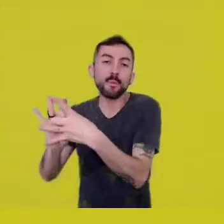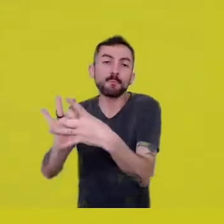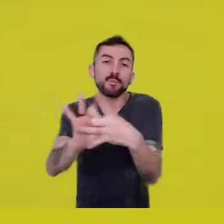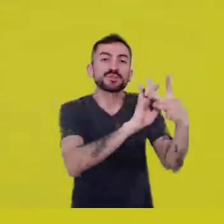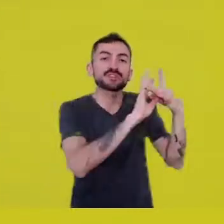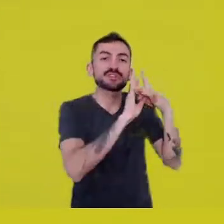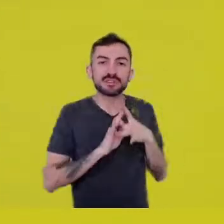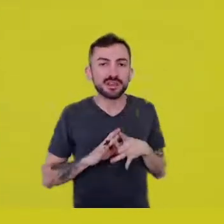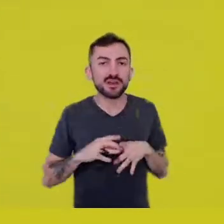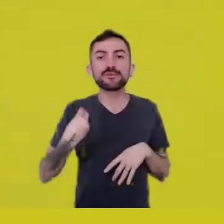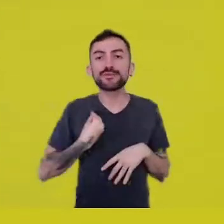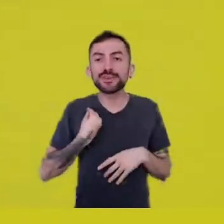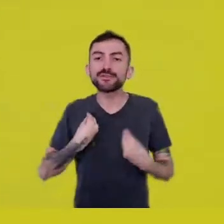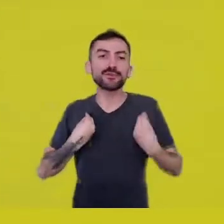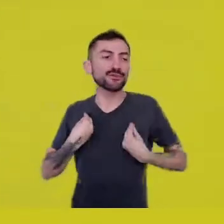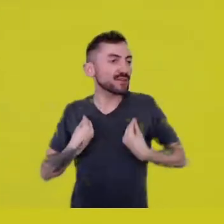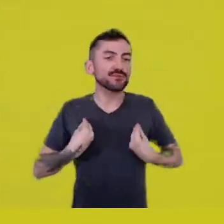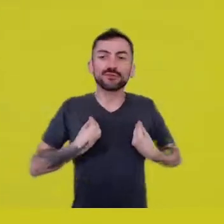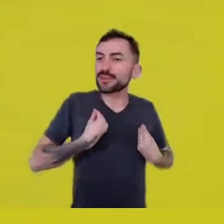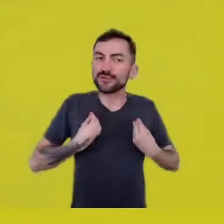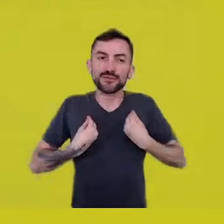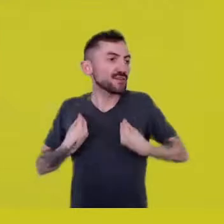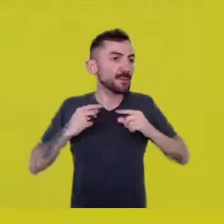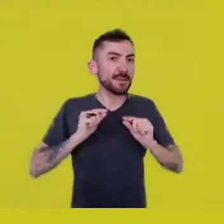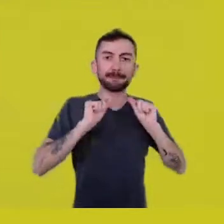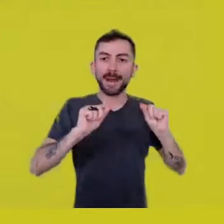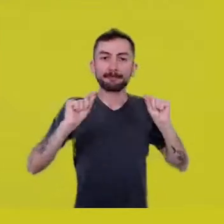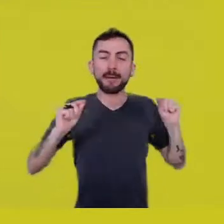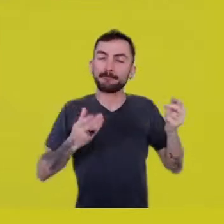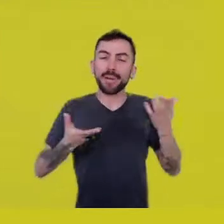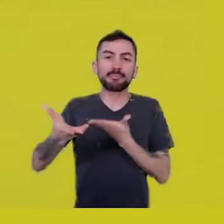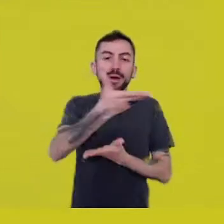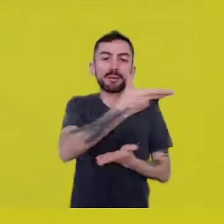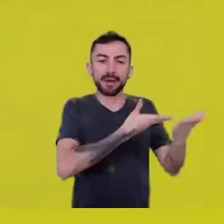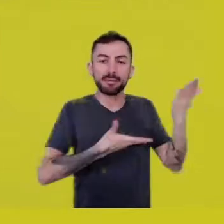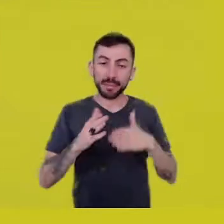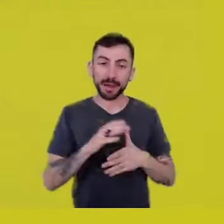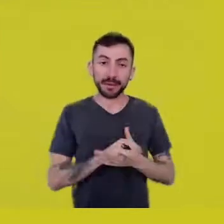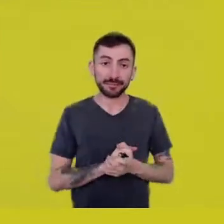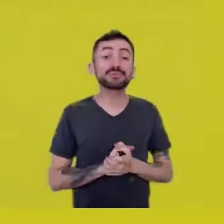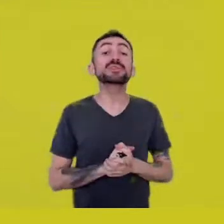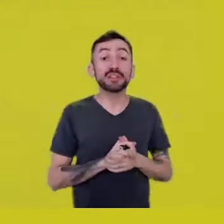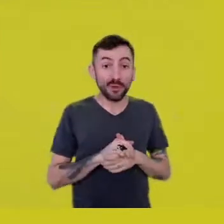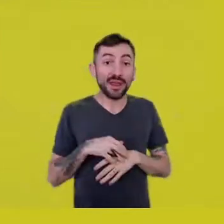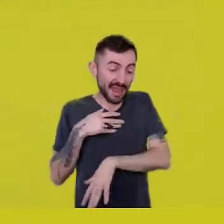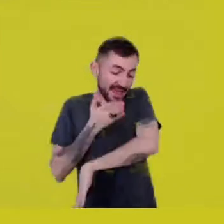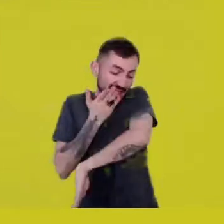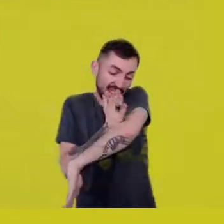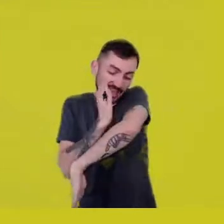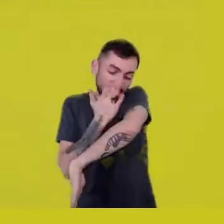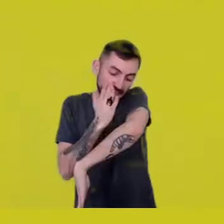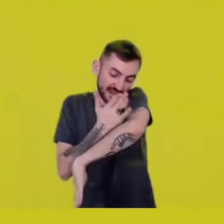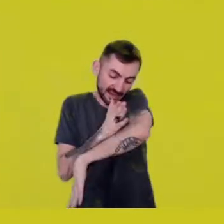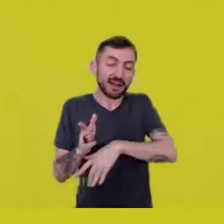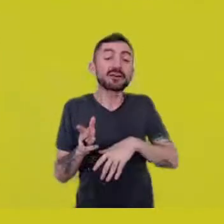in which this education of the body, this anthropocentric thing,